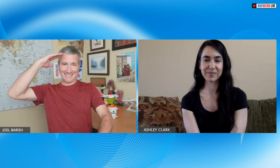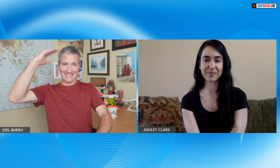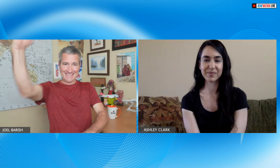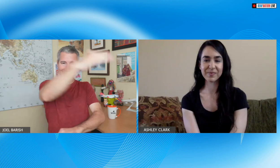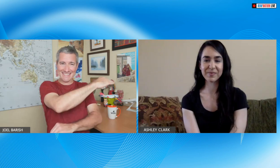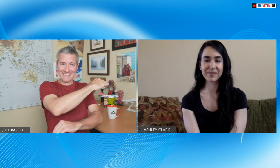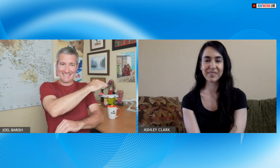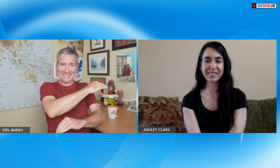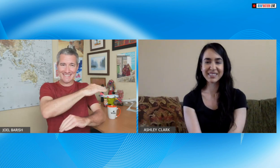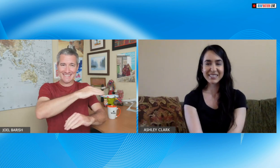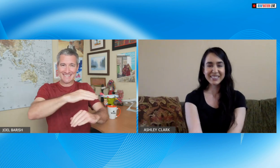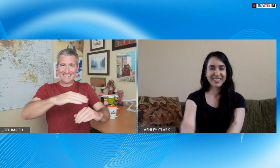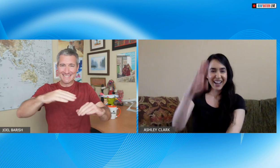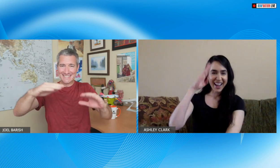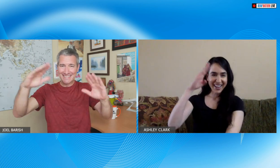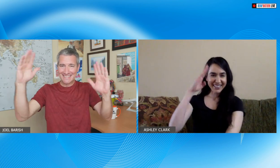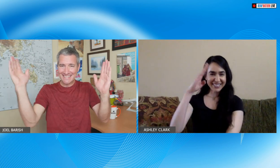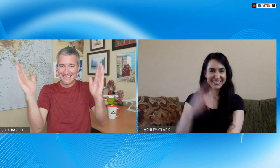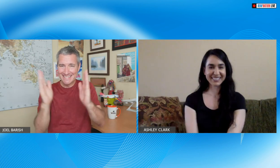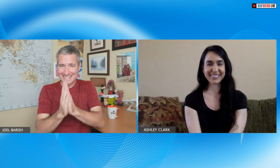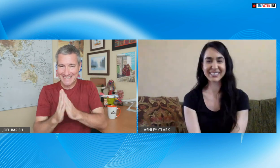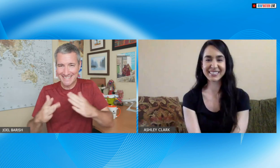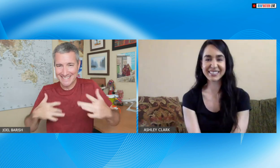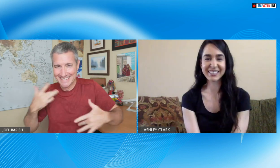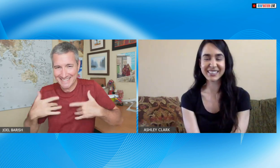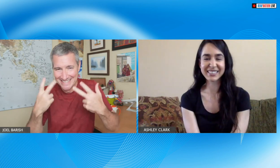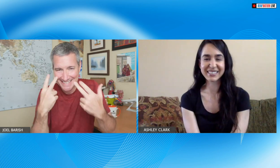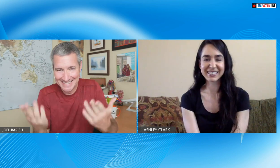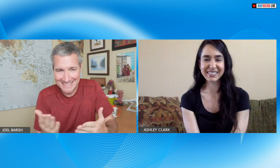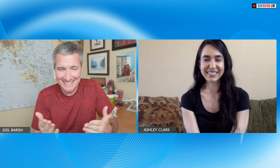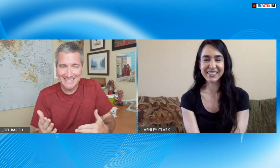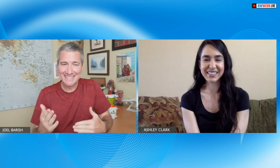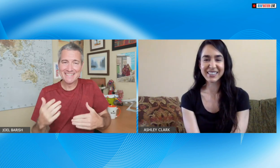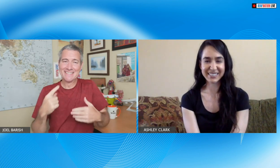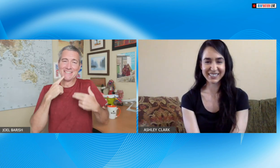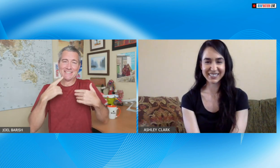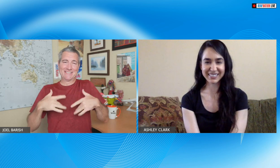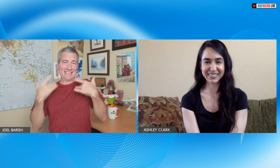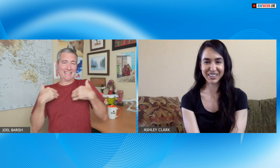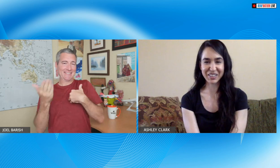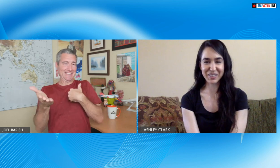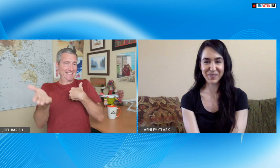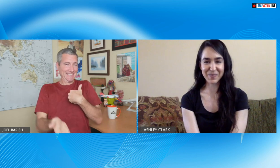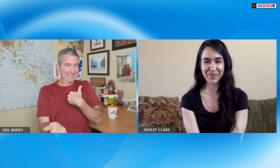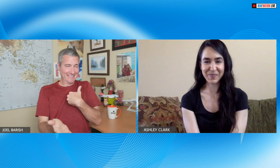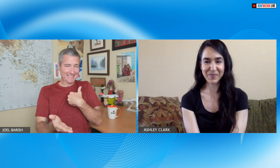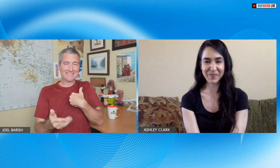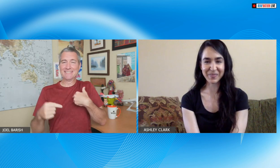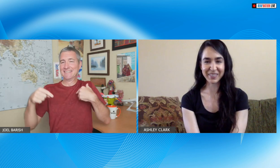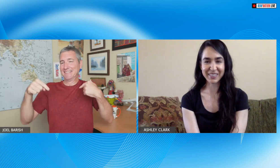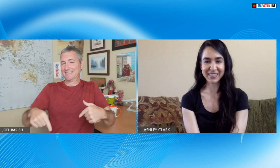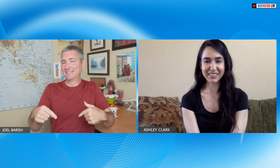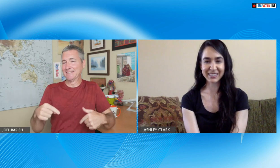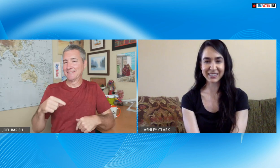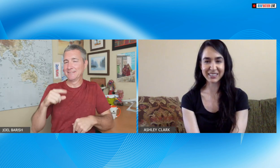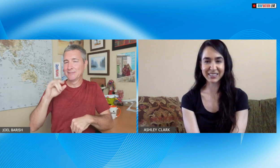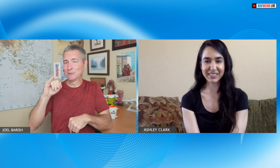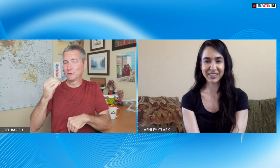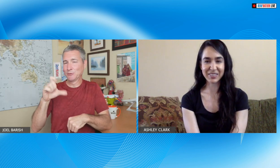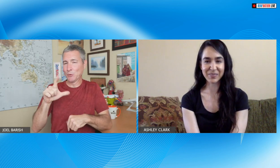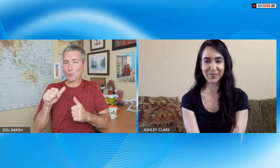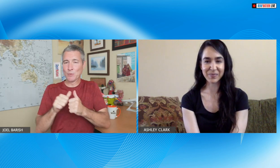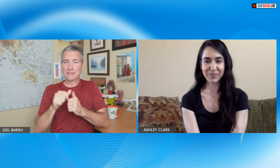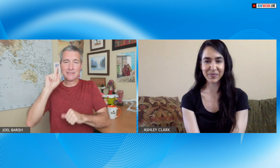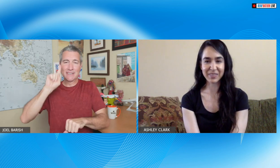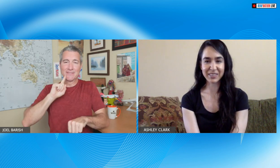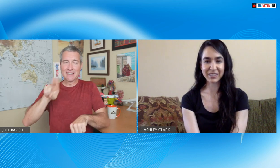Hello, I'm so excited to see you here yeah great to have you here today!